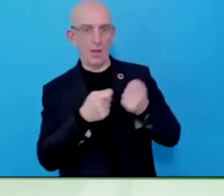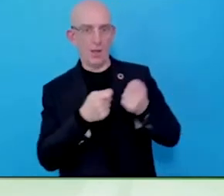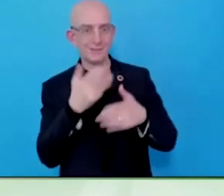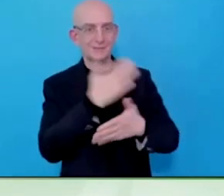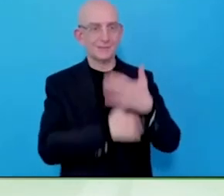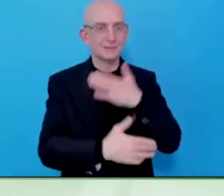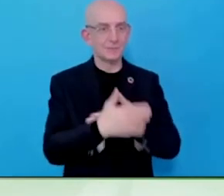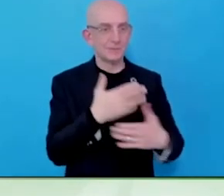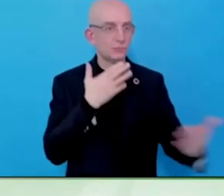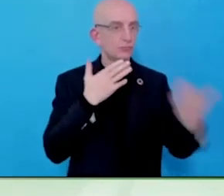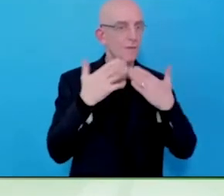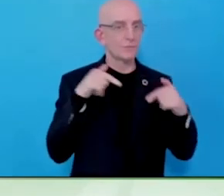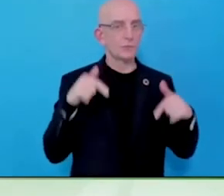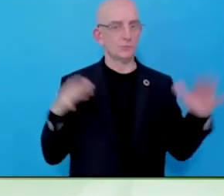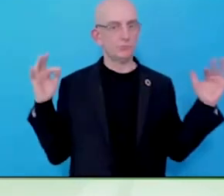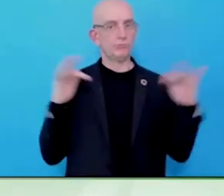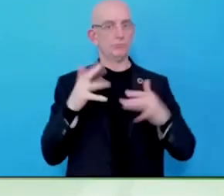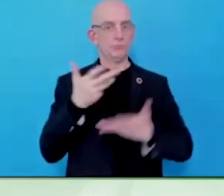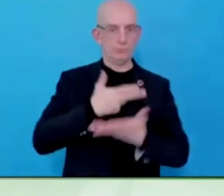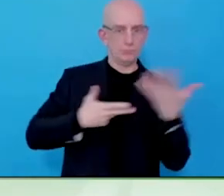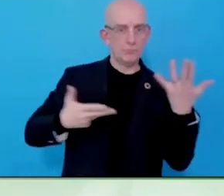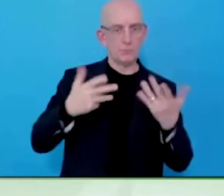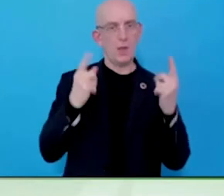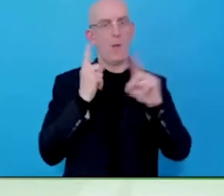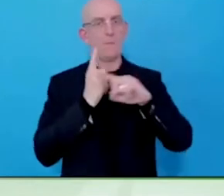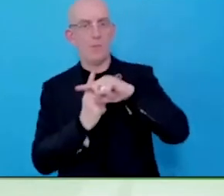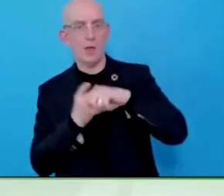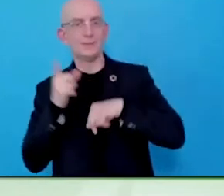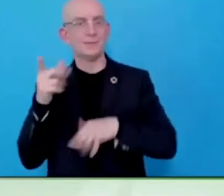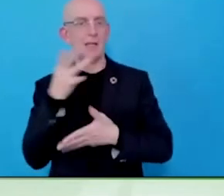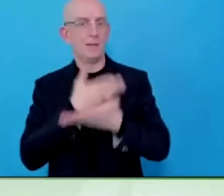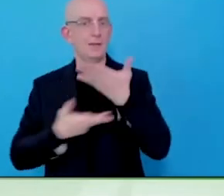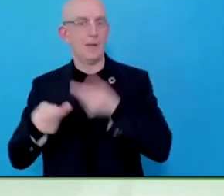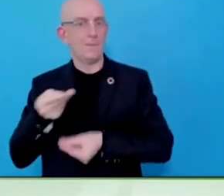The cultures around Where there is mutual trust on both sides of the